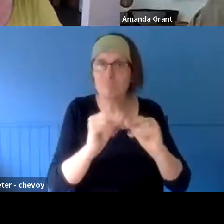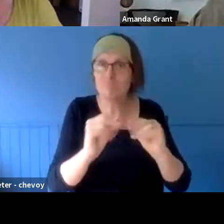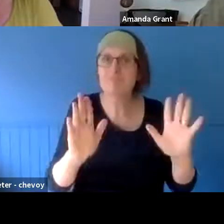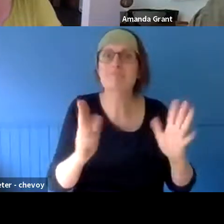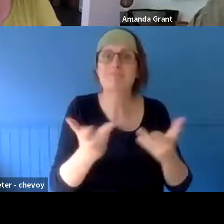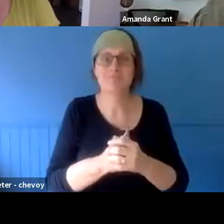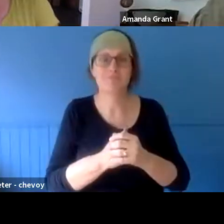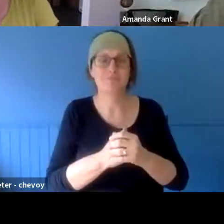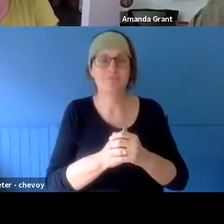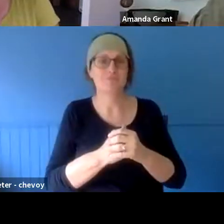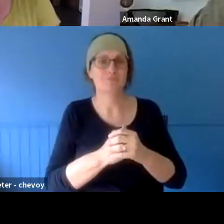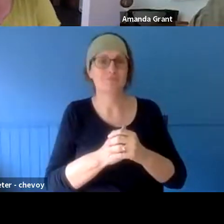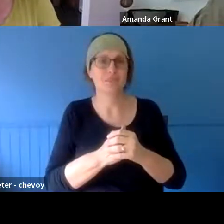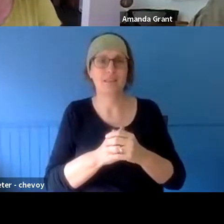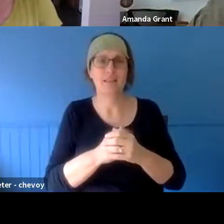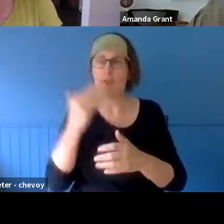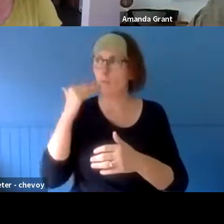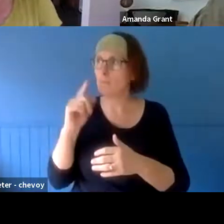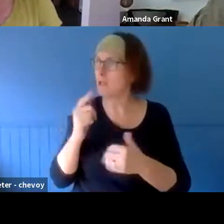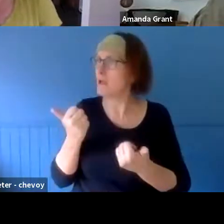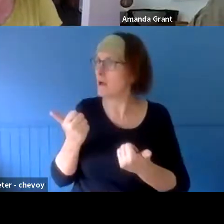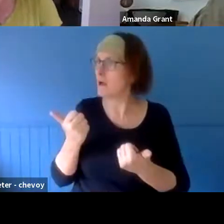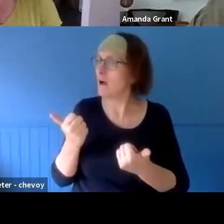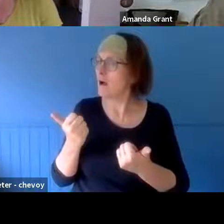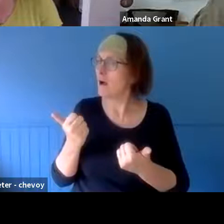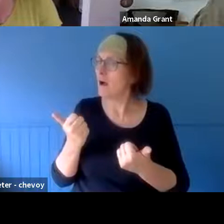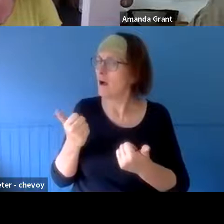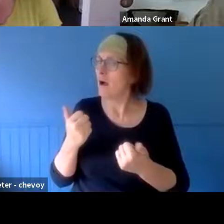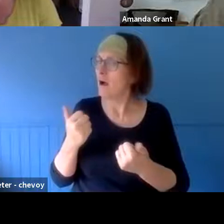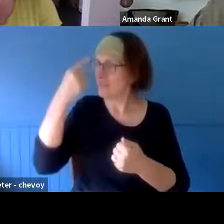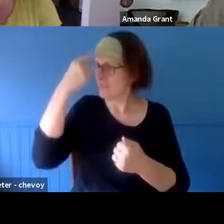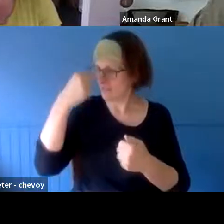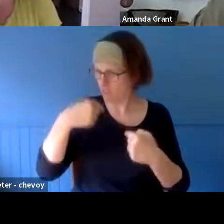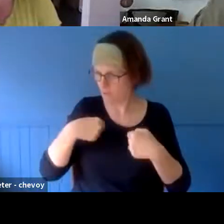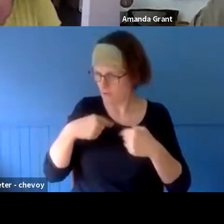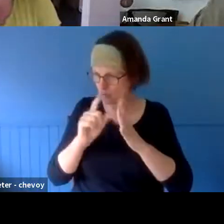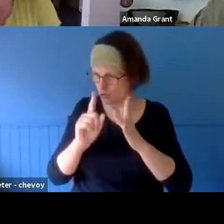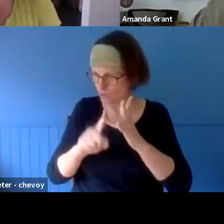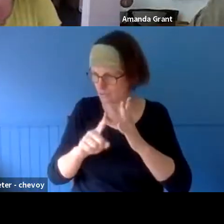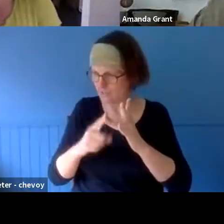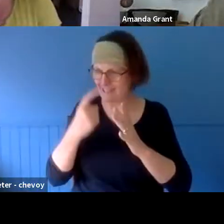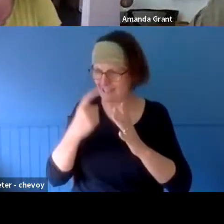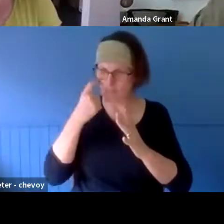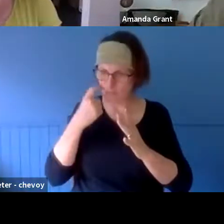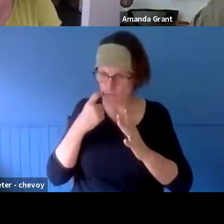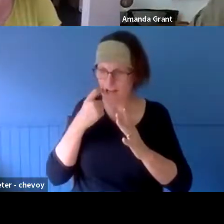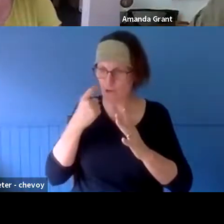going, "I think what I'm doing is rebuilding my relationship with flame, but in a situation where I'm in control. It's little, and I'm